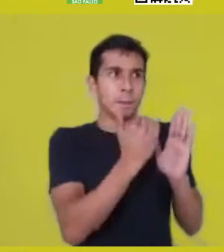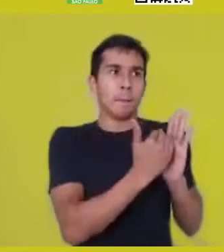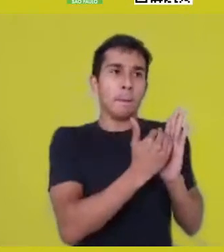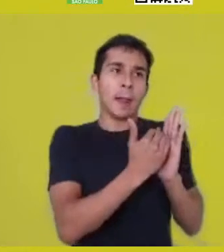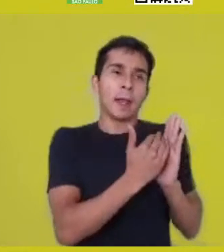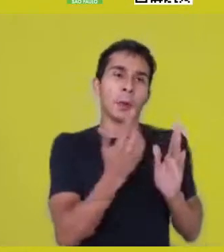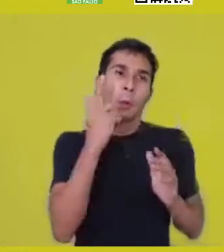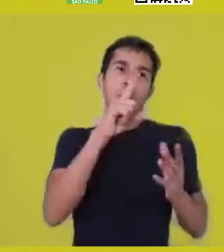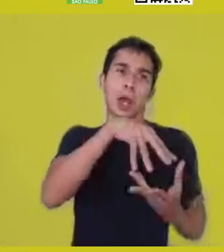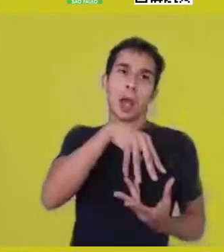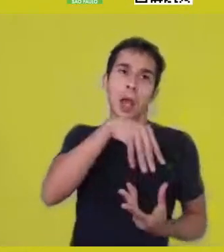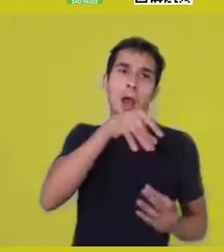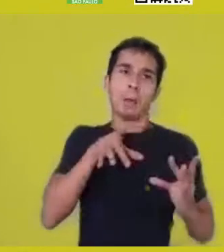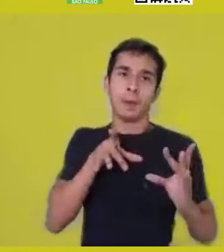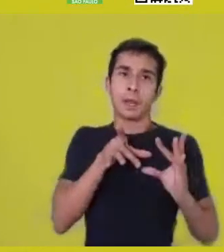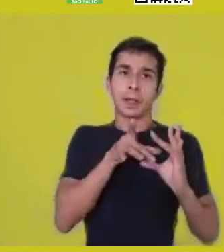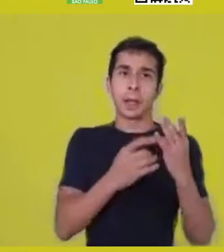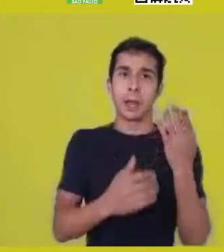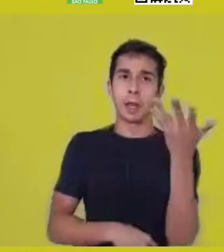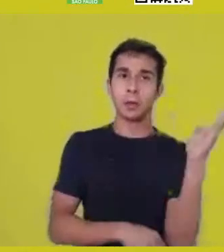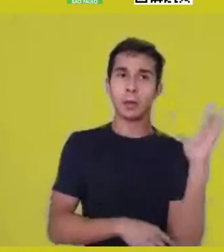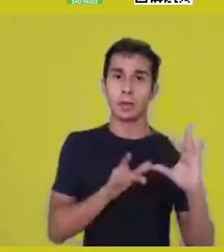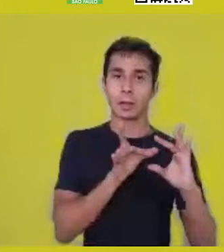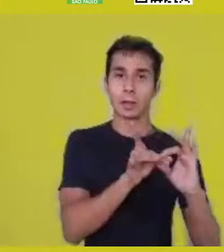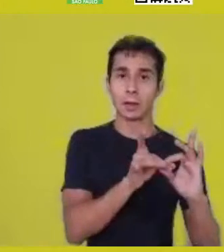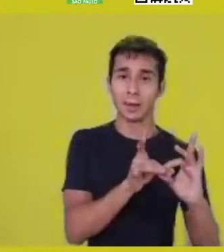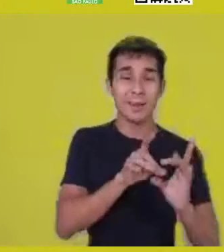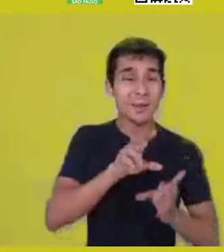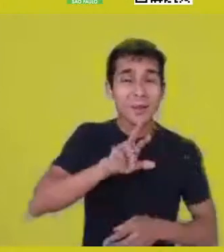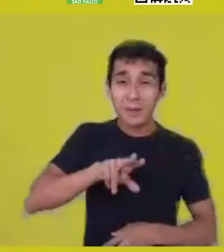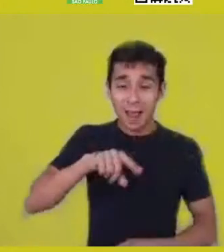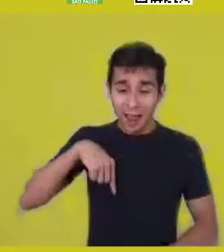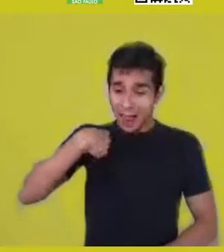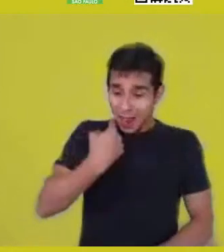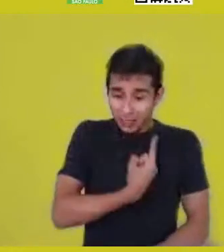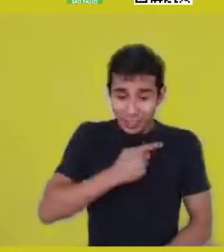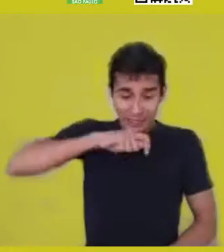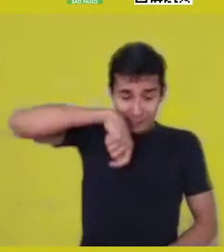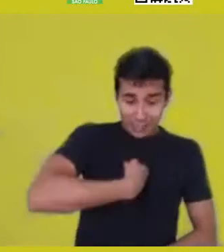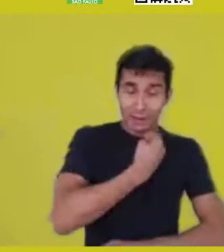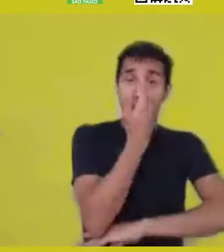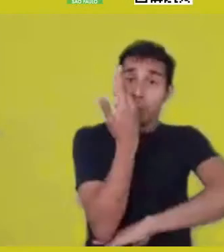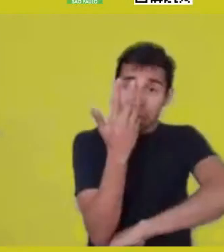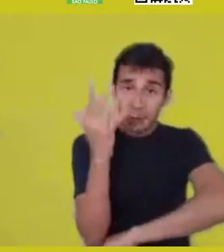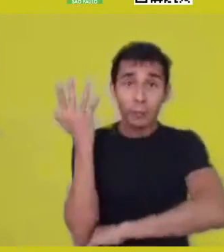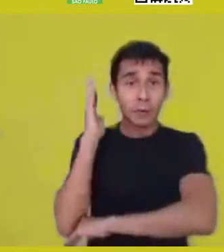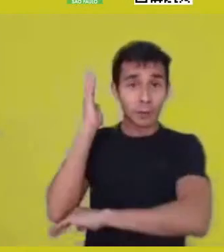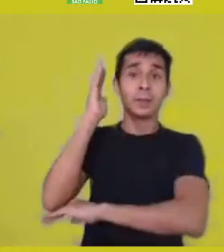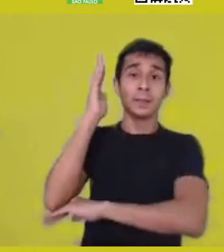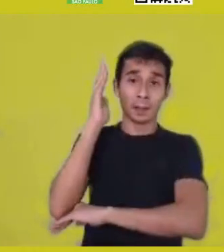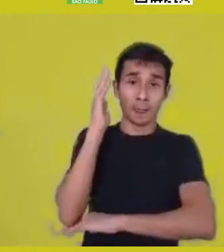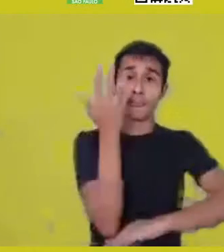And nature is everything from where we can announce our own existence.